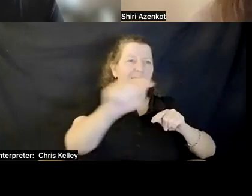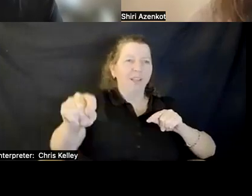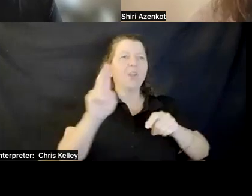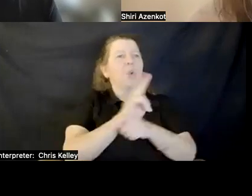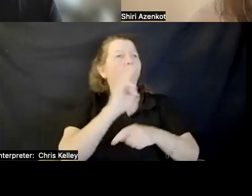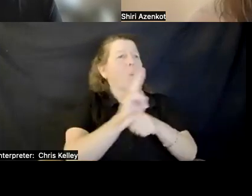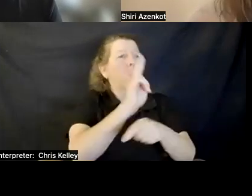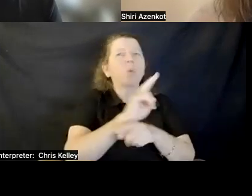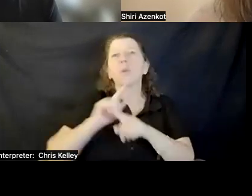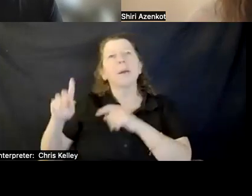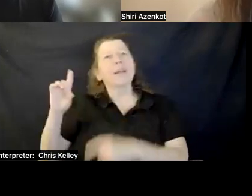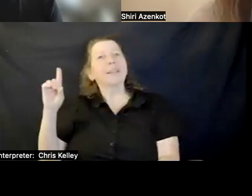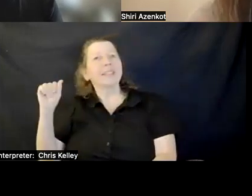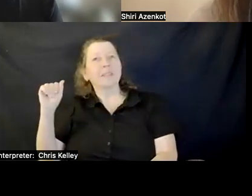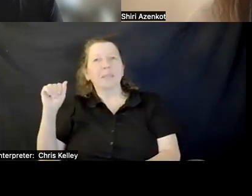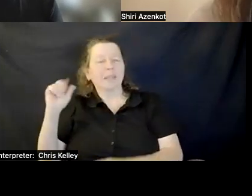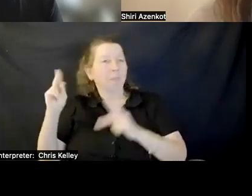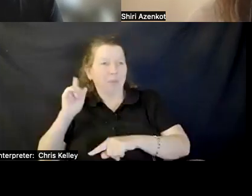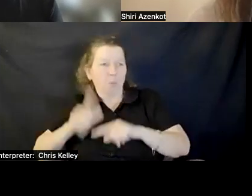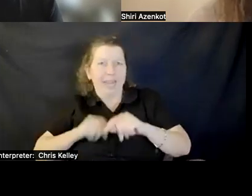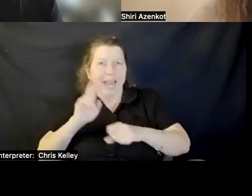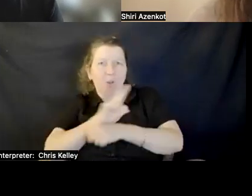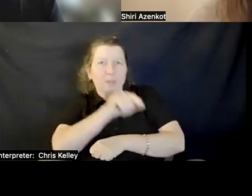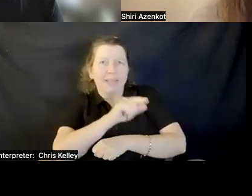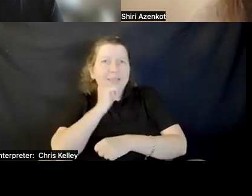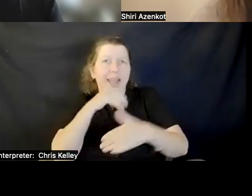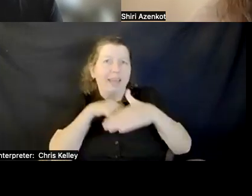that happen before with different technologies we want to make sure that does not happen with XR.